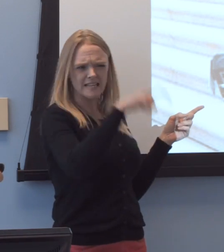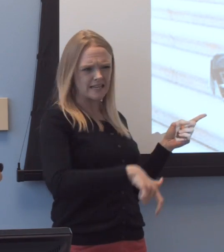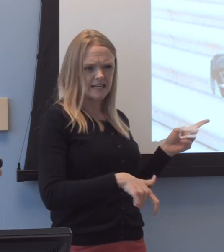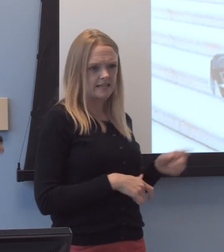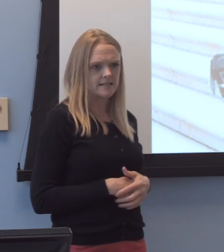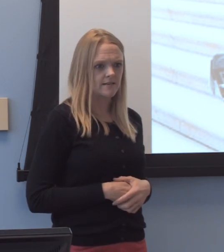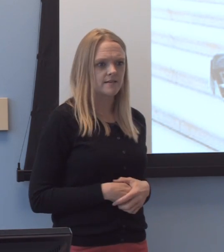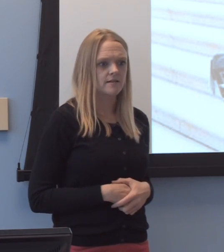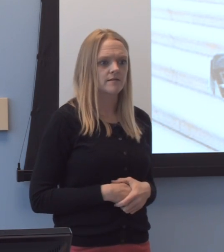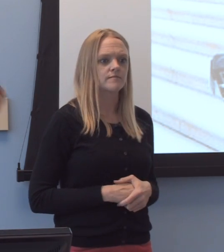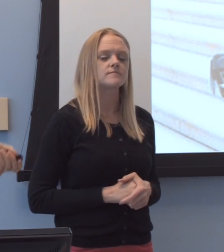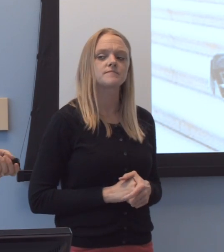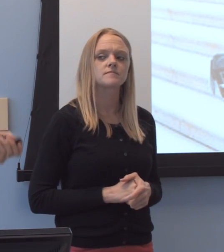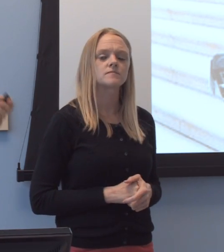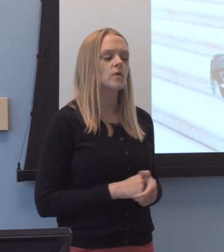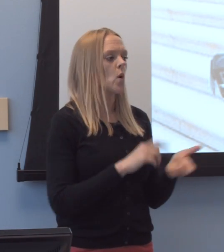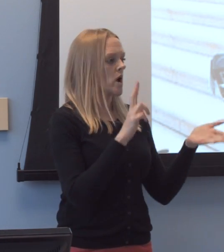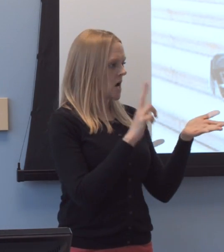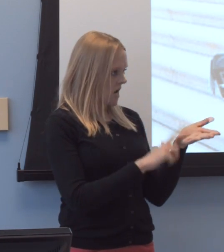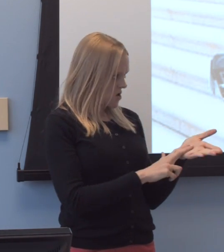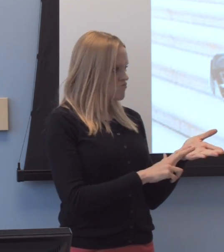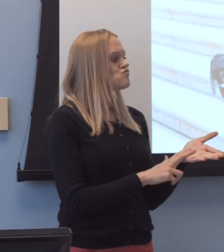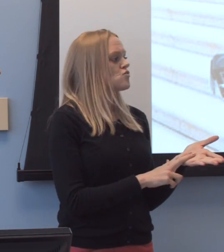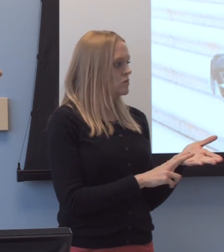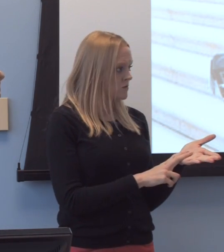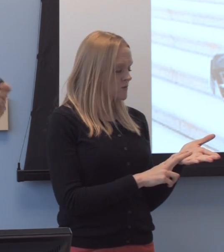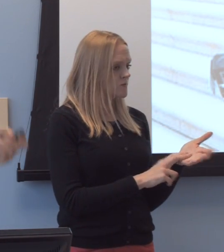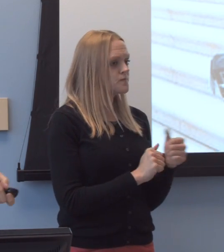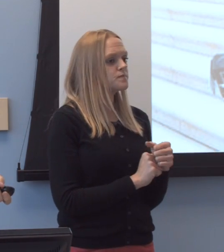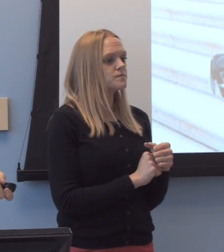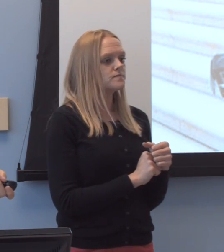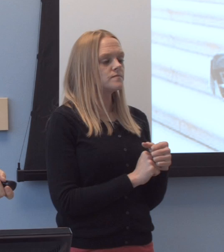And he enrolled, uh, he was, uh, incredibly,